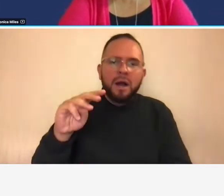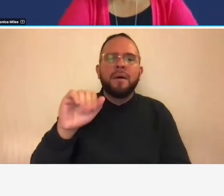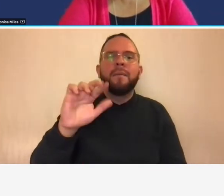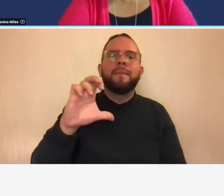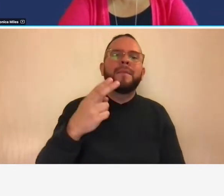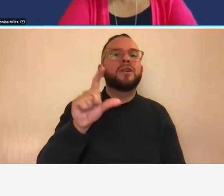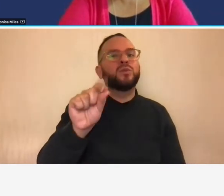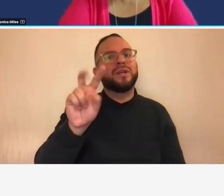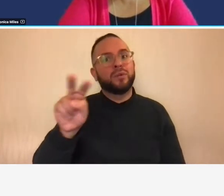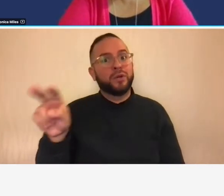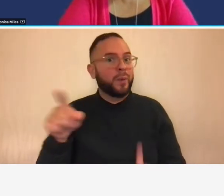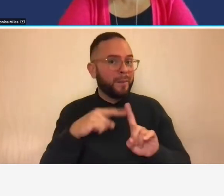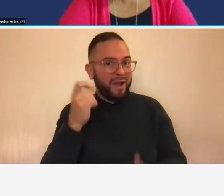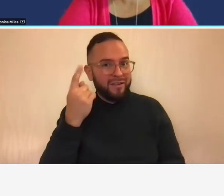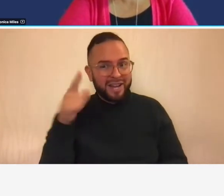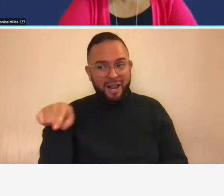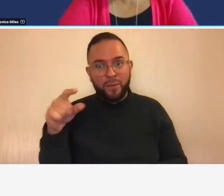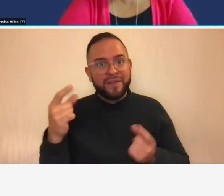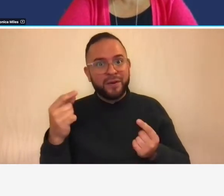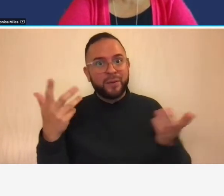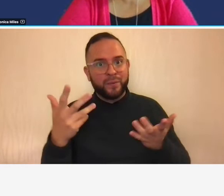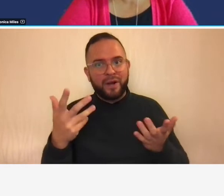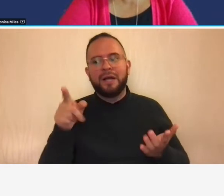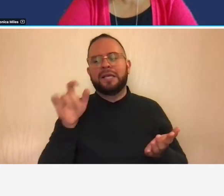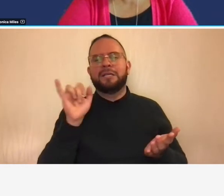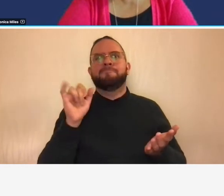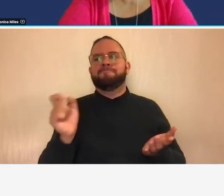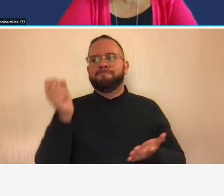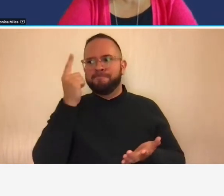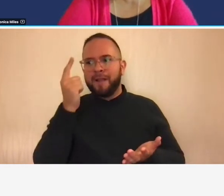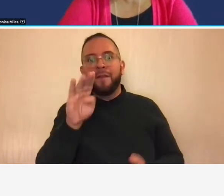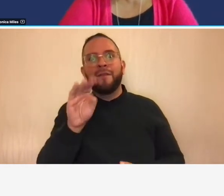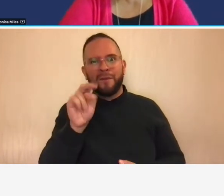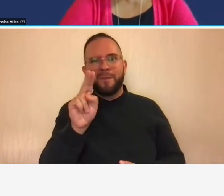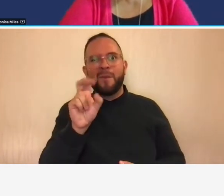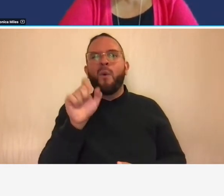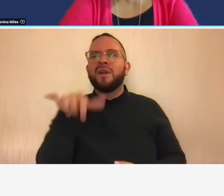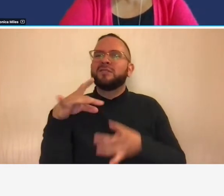however what they did is they recognize the fact that those bonuses were related to 2021 and they